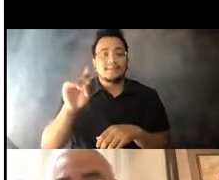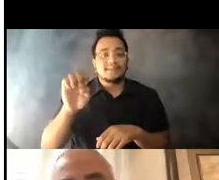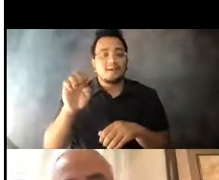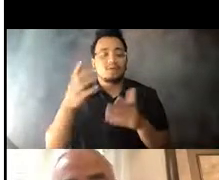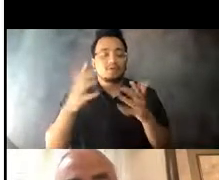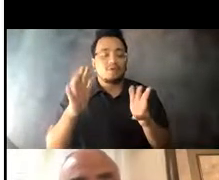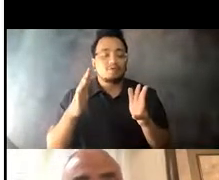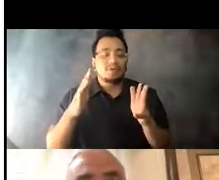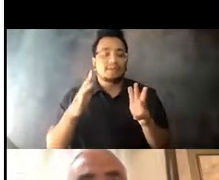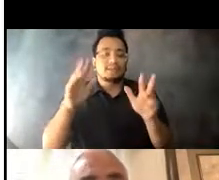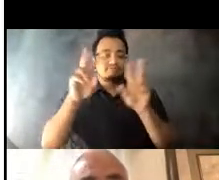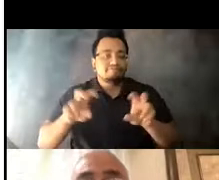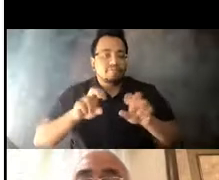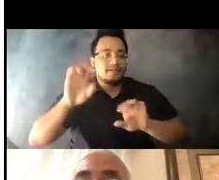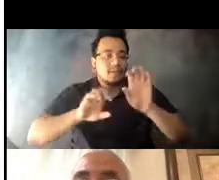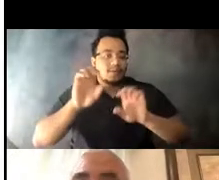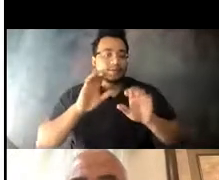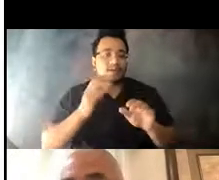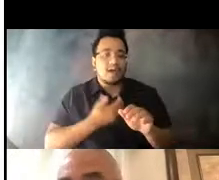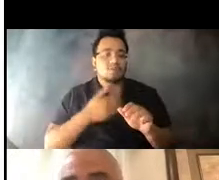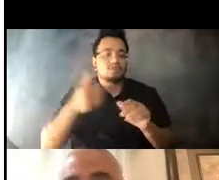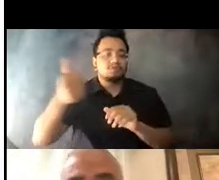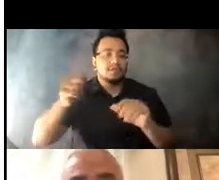reevaluation of our bus system, our 14:35:45 network redesign, we've been calling